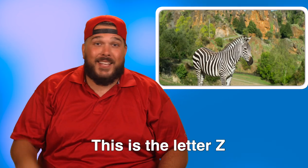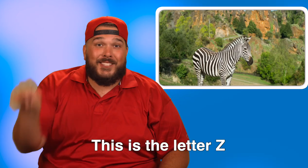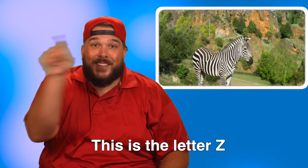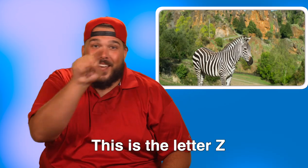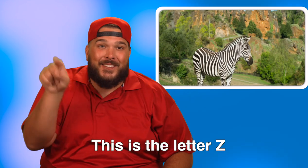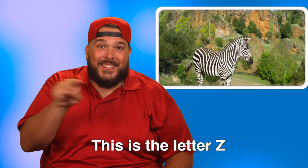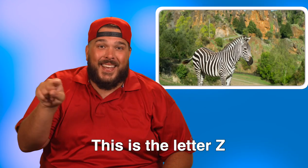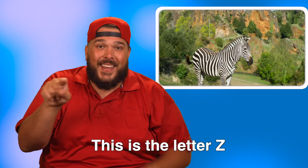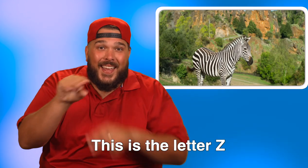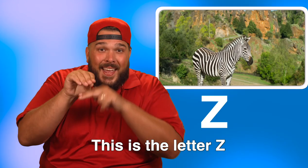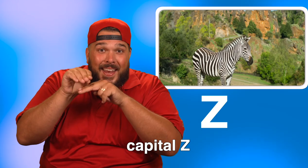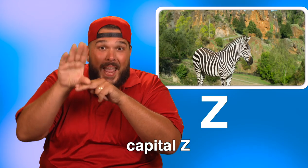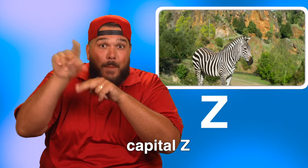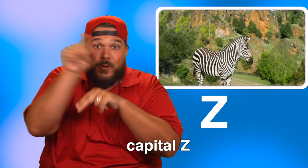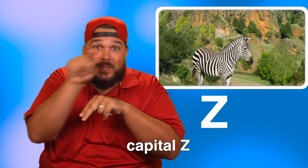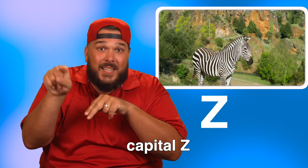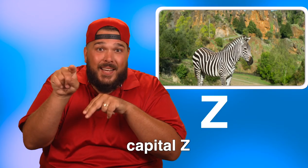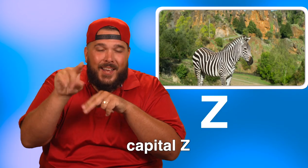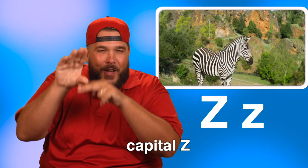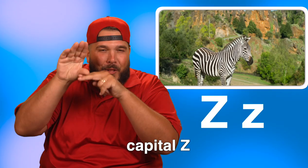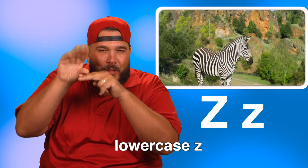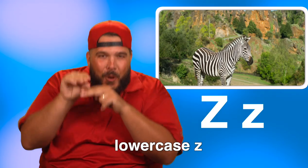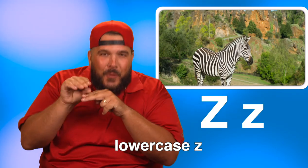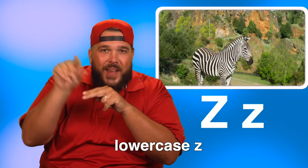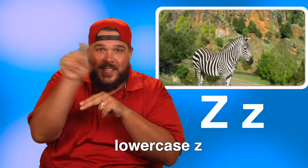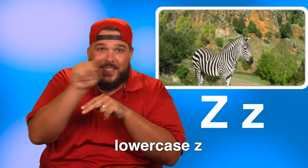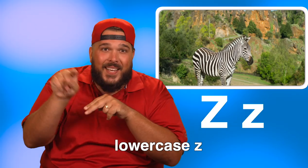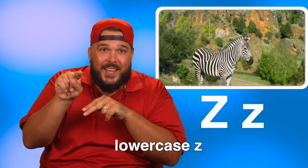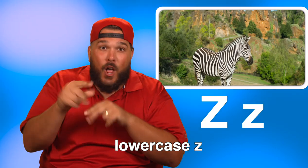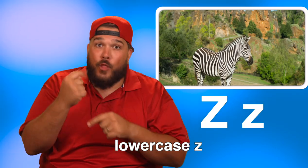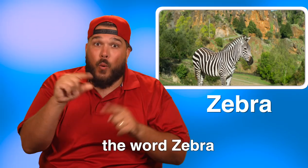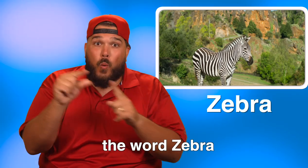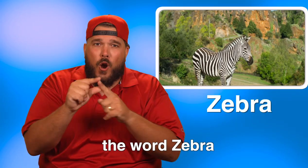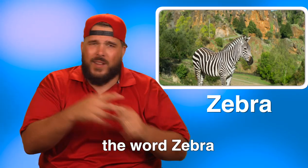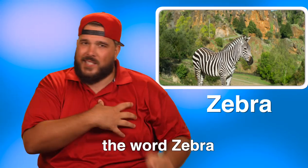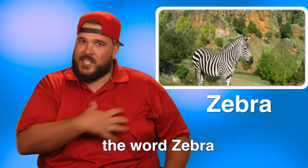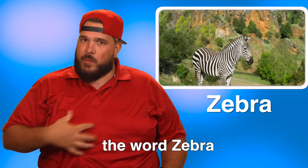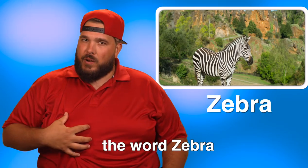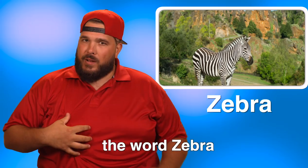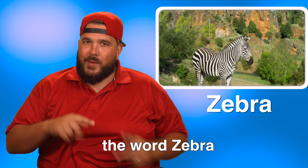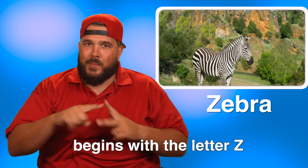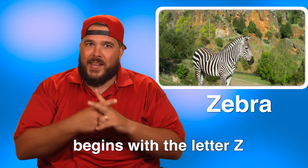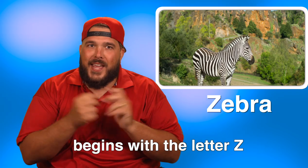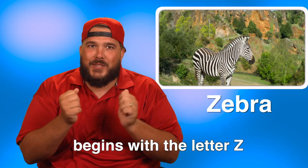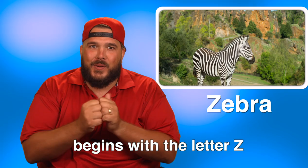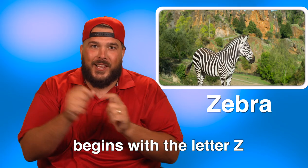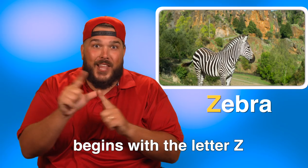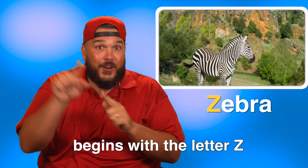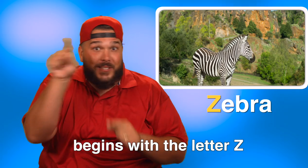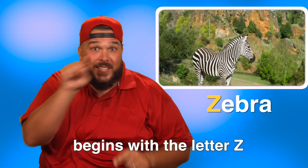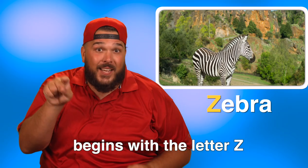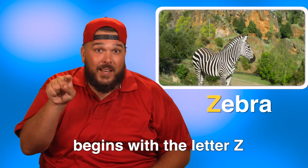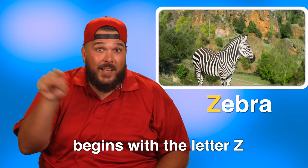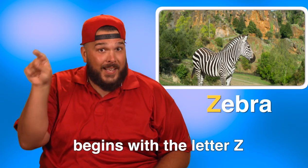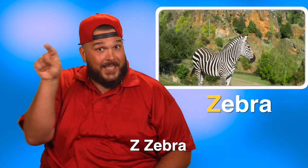This is the letter Z. Capital Z, lowercase z. The word zebra begins with the letter Z.